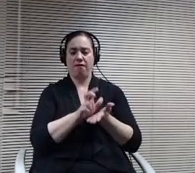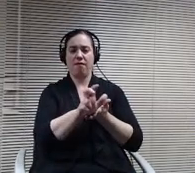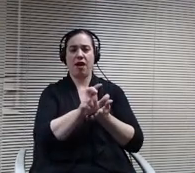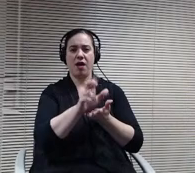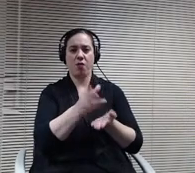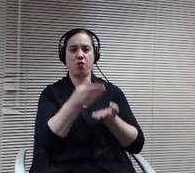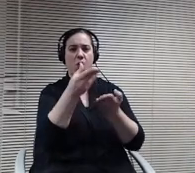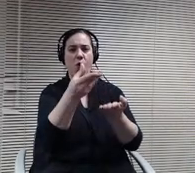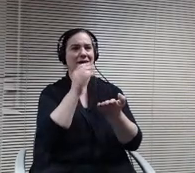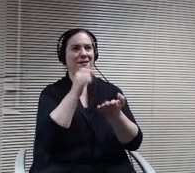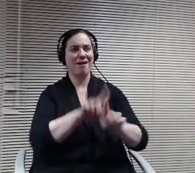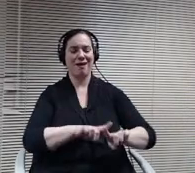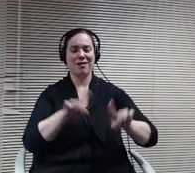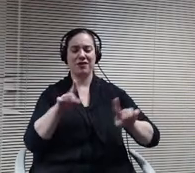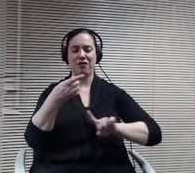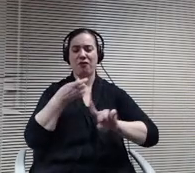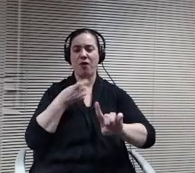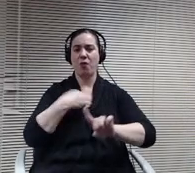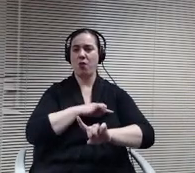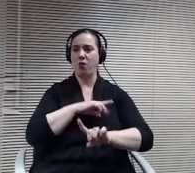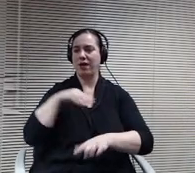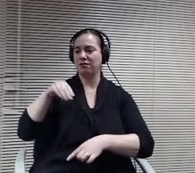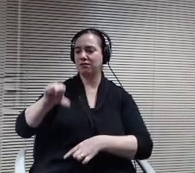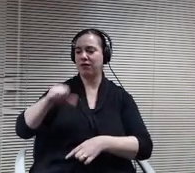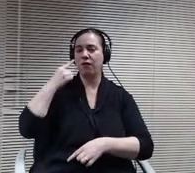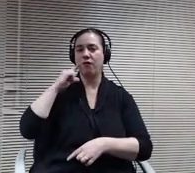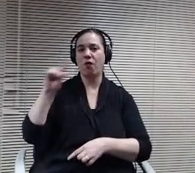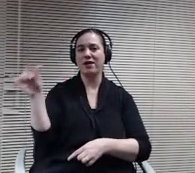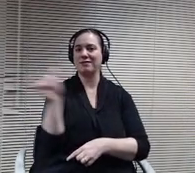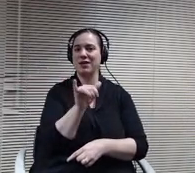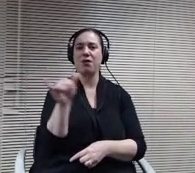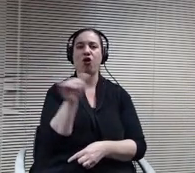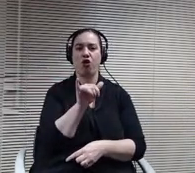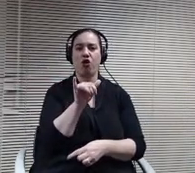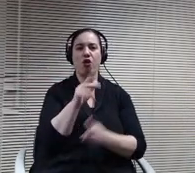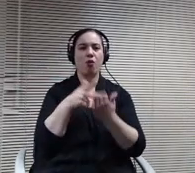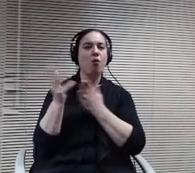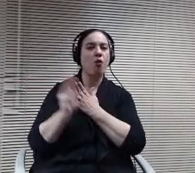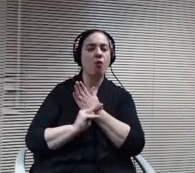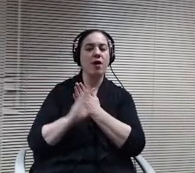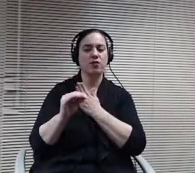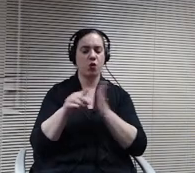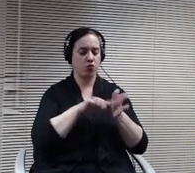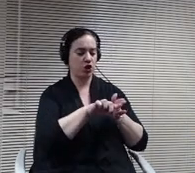on other similar initiatives, so you know the research lab was around $4,000,000. The vantage we've invested, you know, close